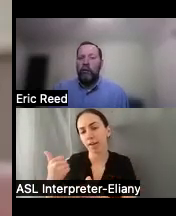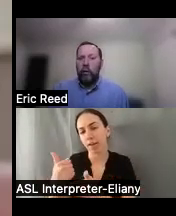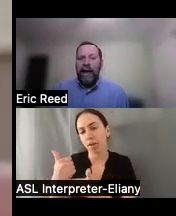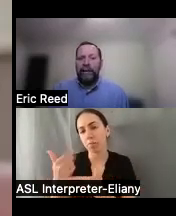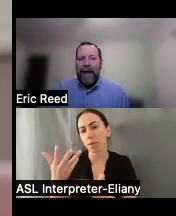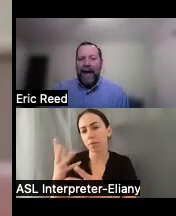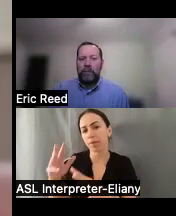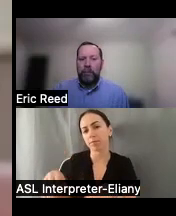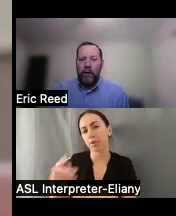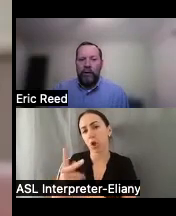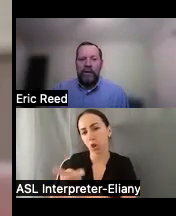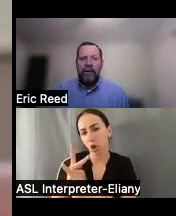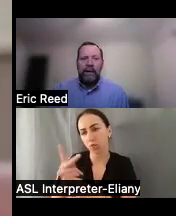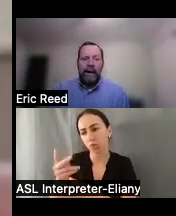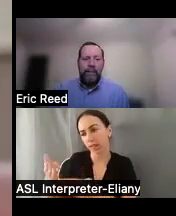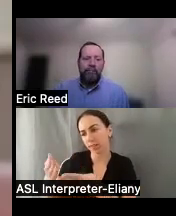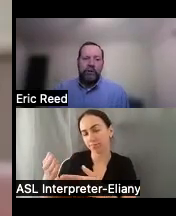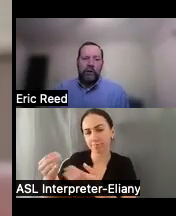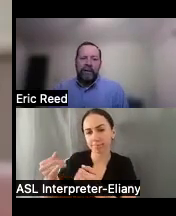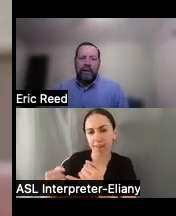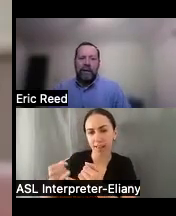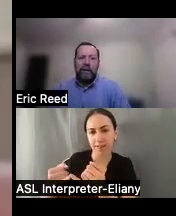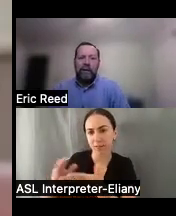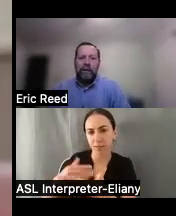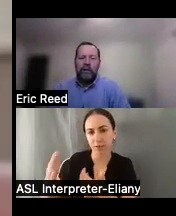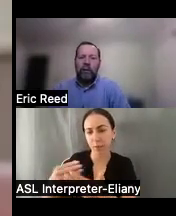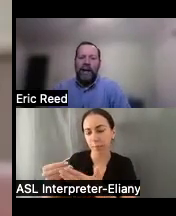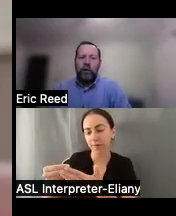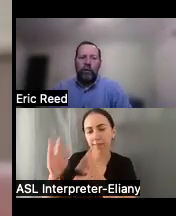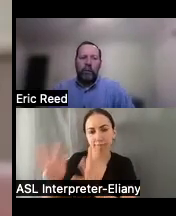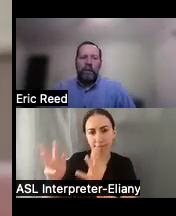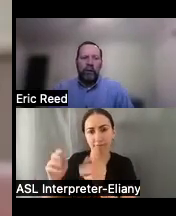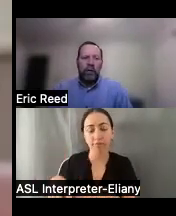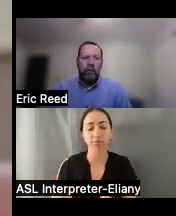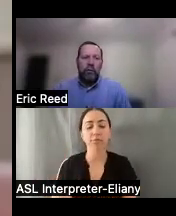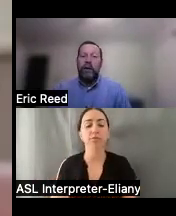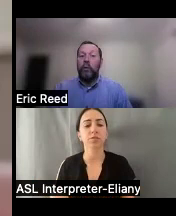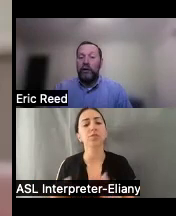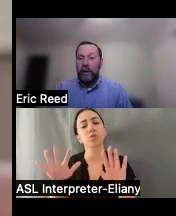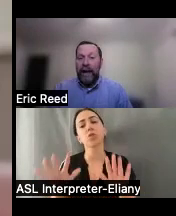for that last part of it so that's a it's a great tool for people to use we wish we